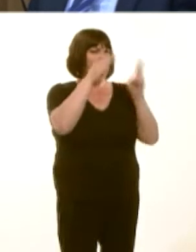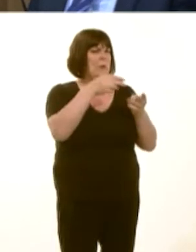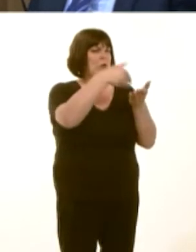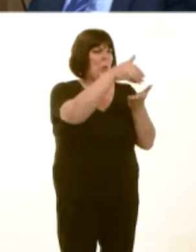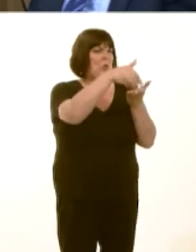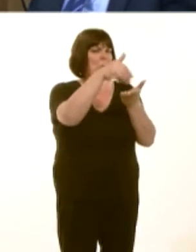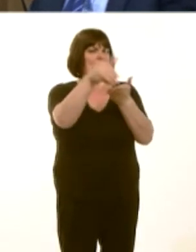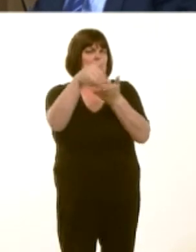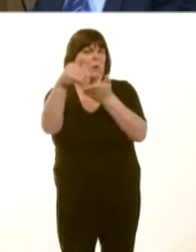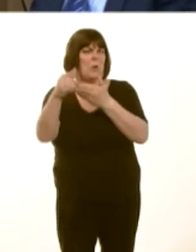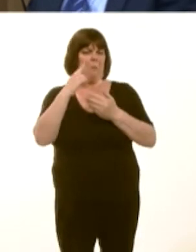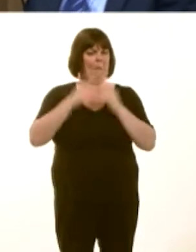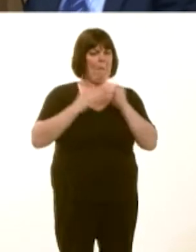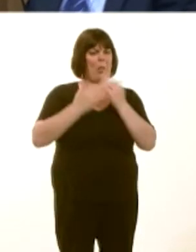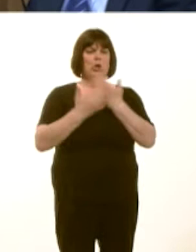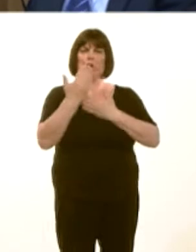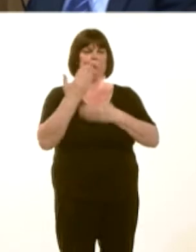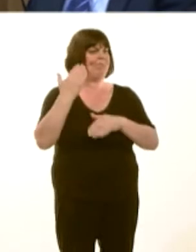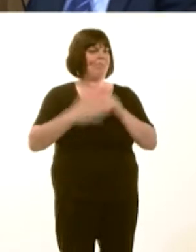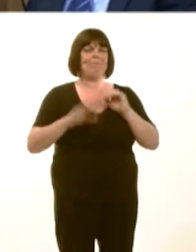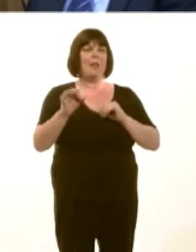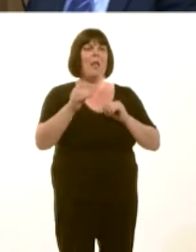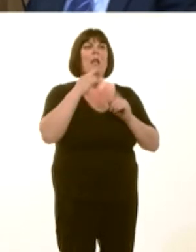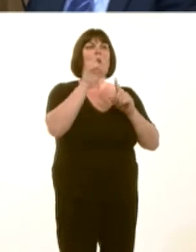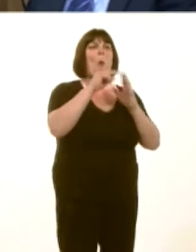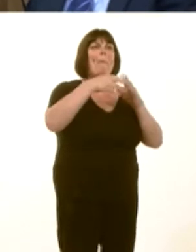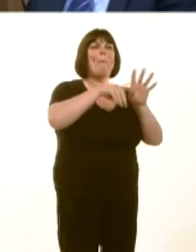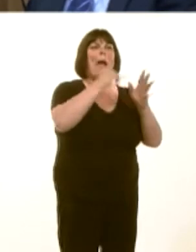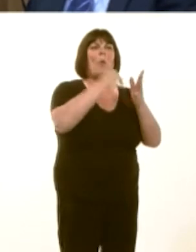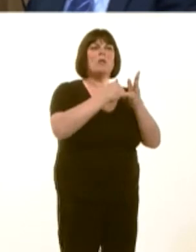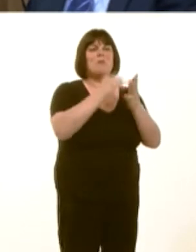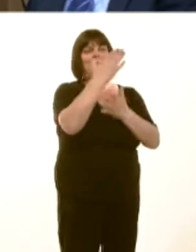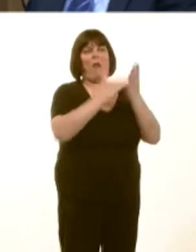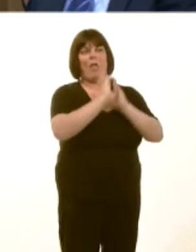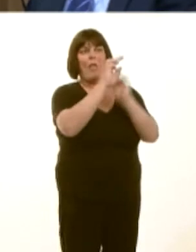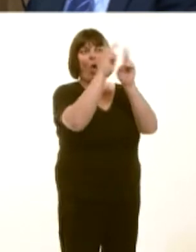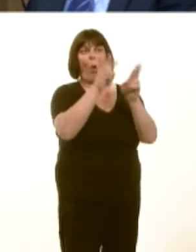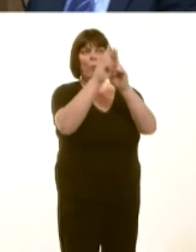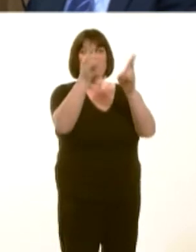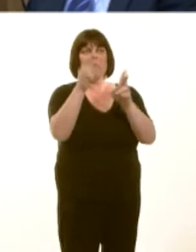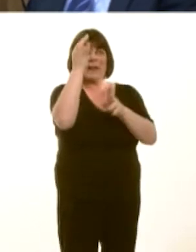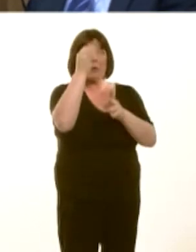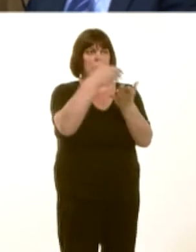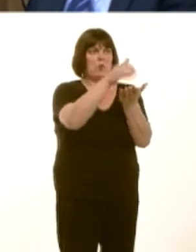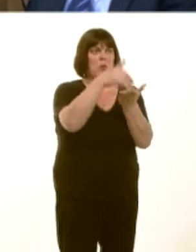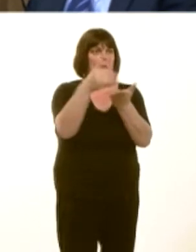Powys, for example, has lost something like half its housing stock in that time. Now, we are, of course, ensuring that that gap is filled.